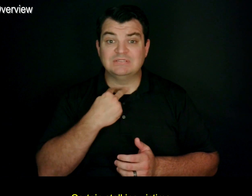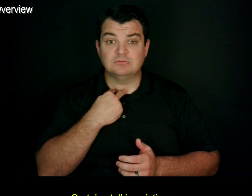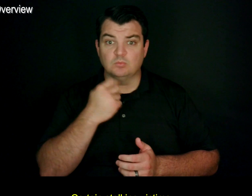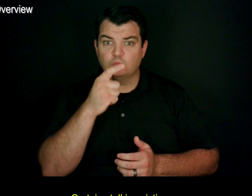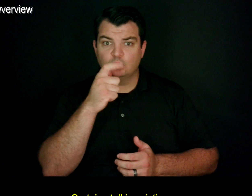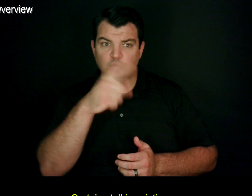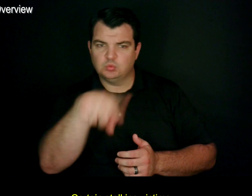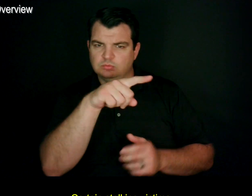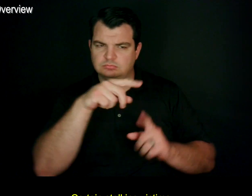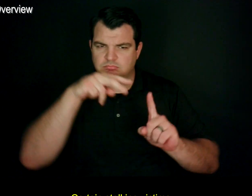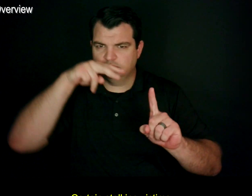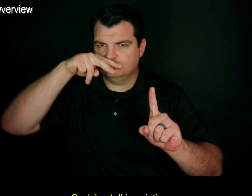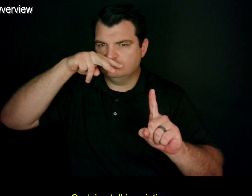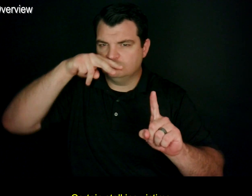Certain stalking victims.